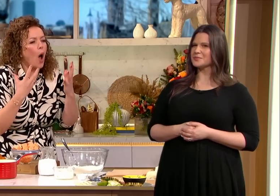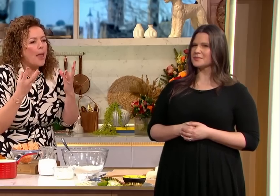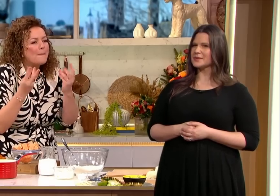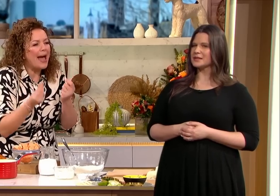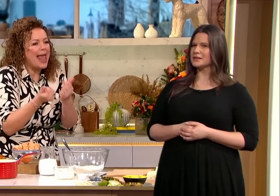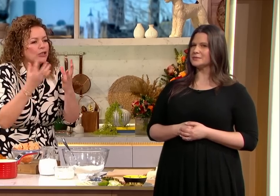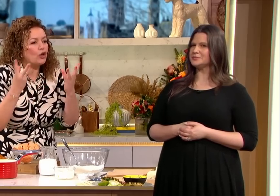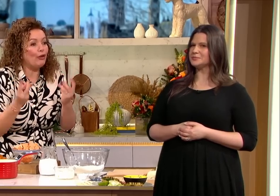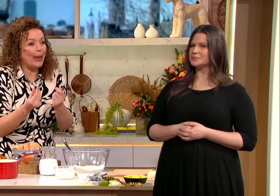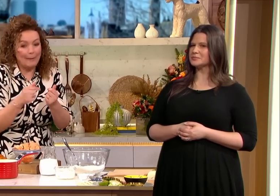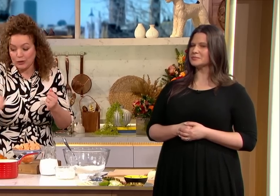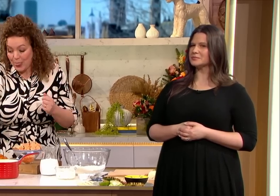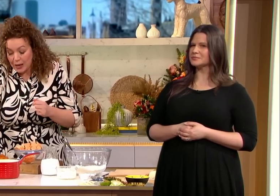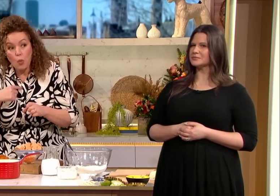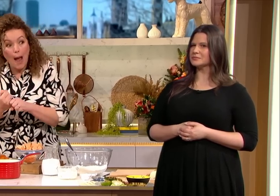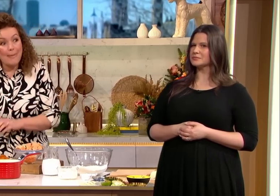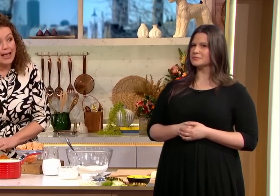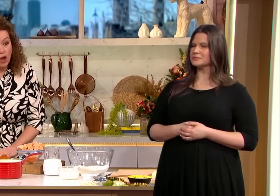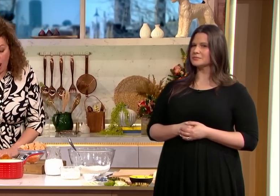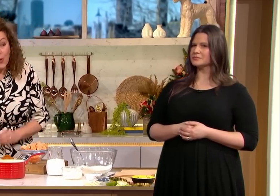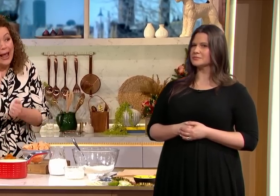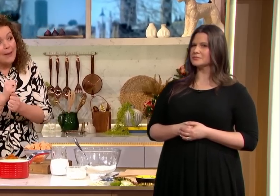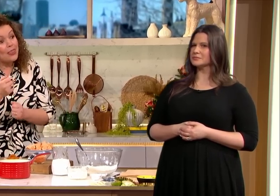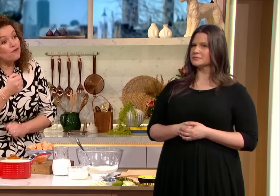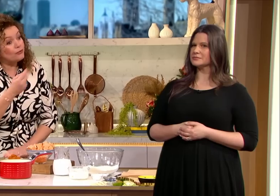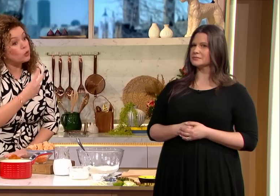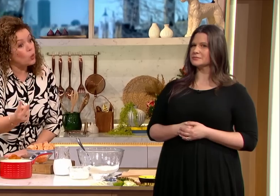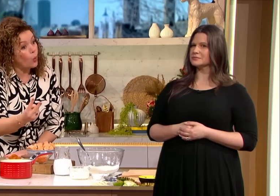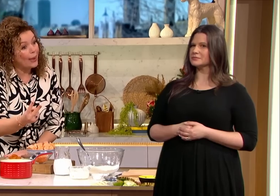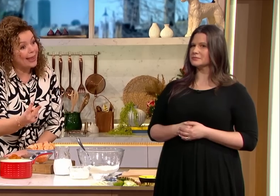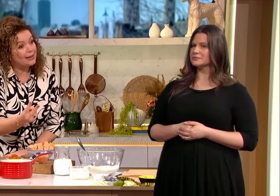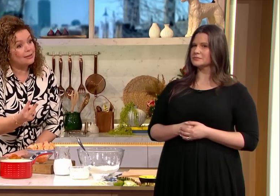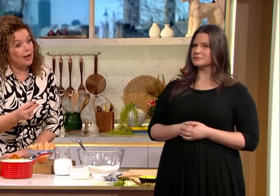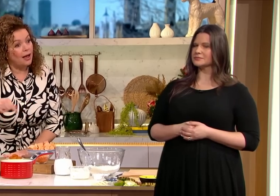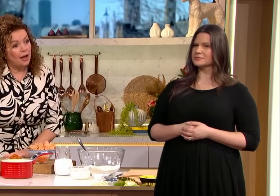brings out the sharpness if you make a nice paste in advance you can keep it in the fridge for two